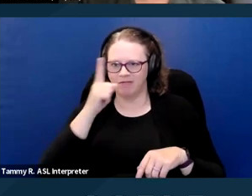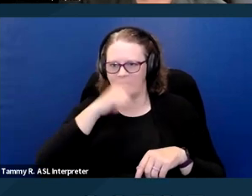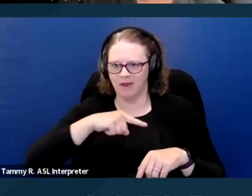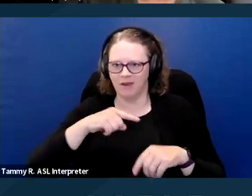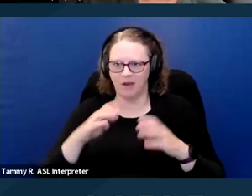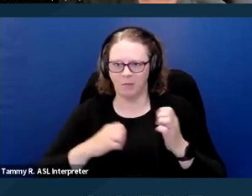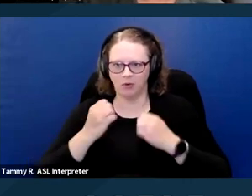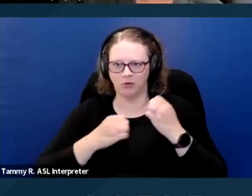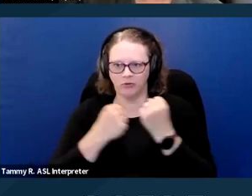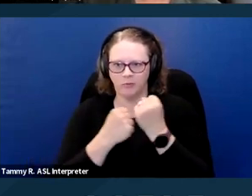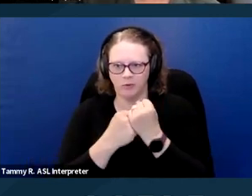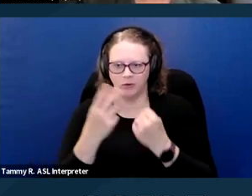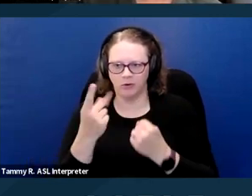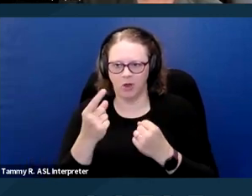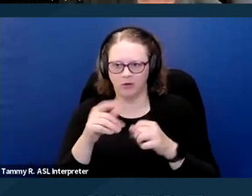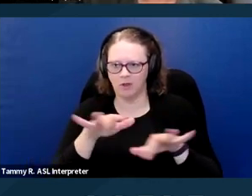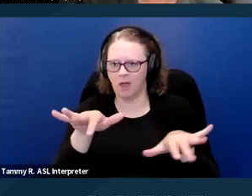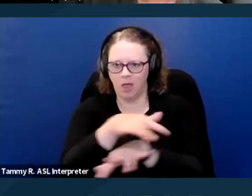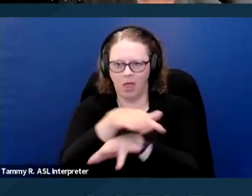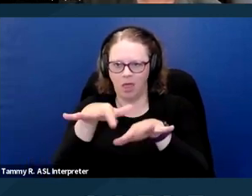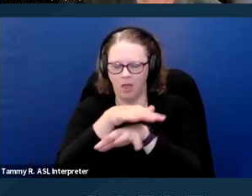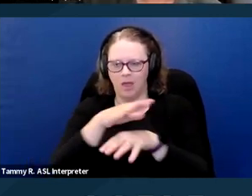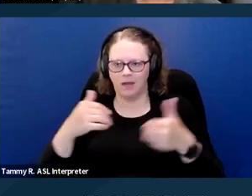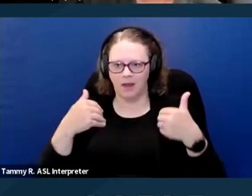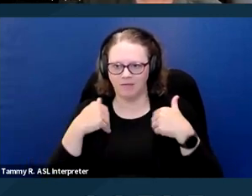running around and having access to private businesses.